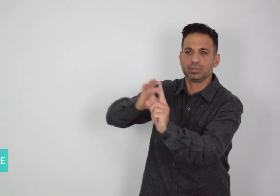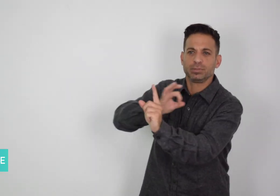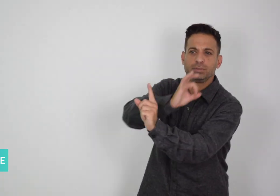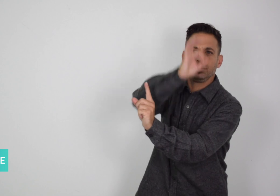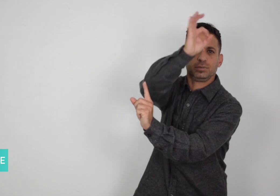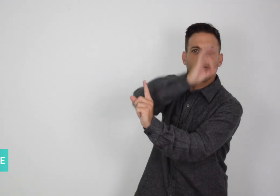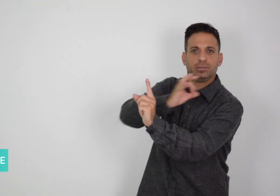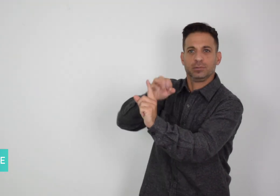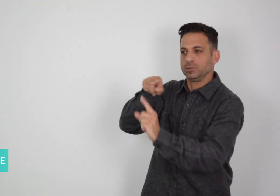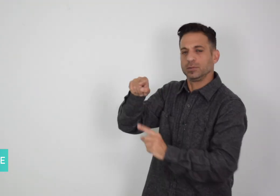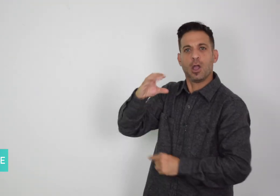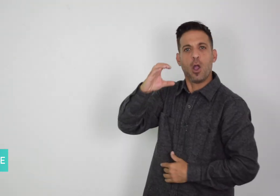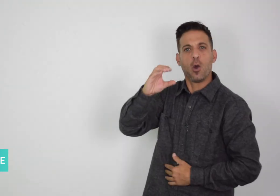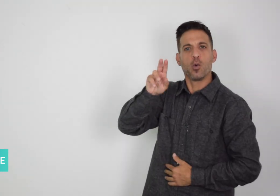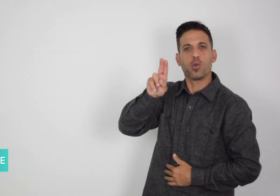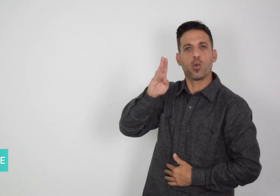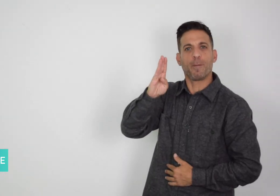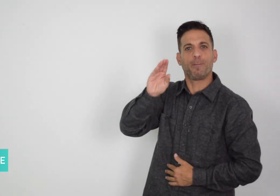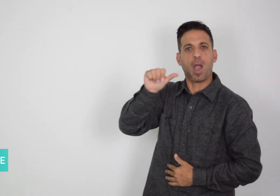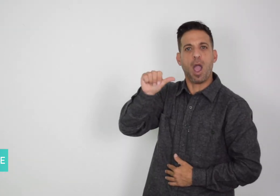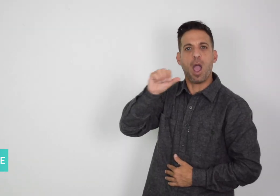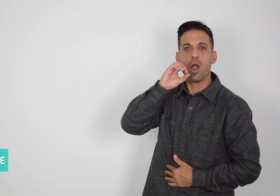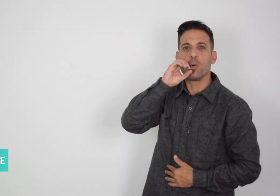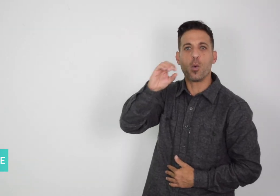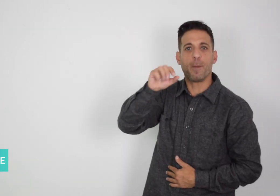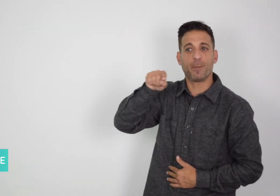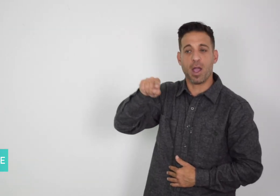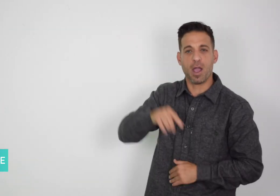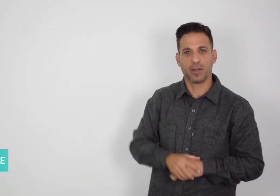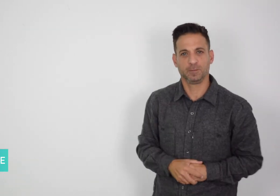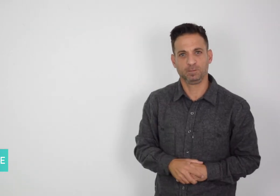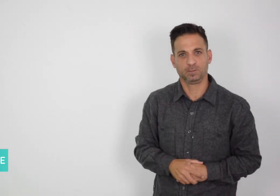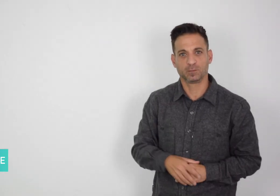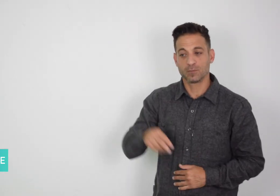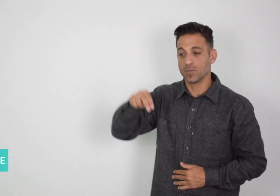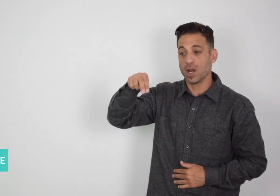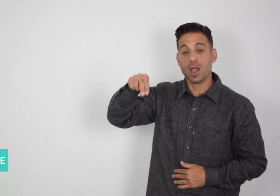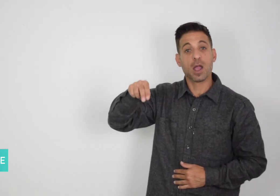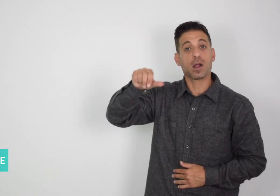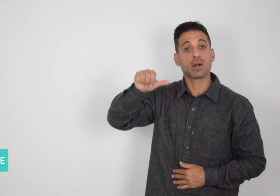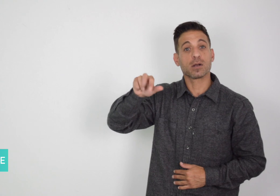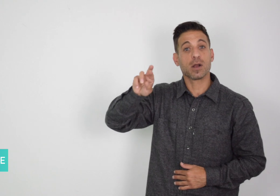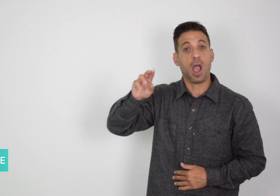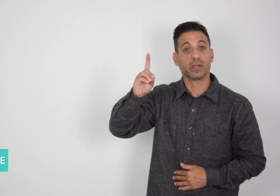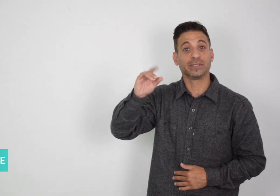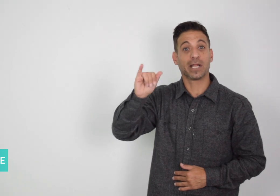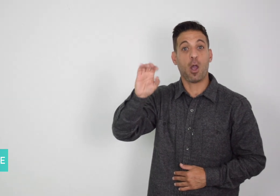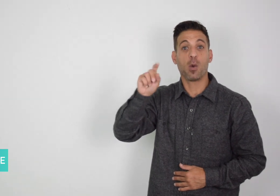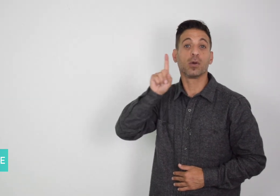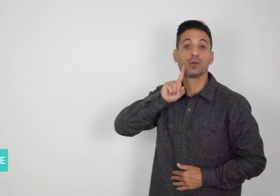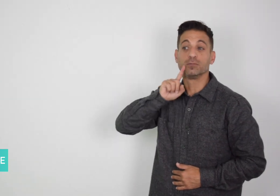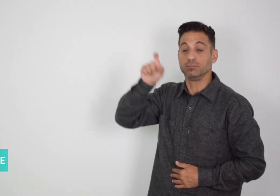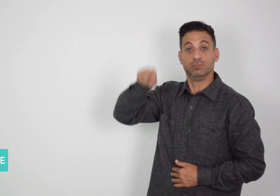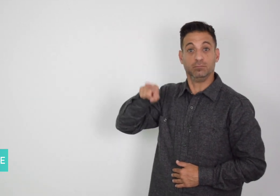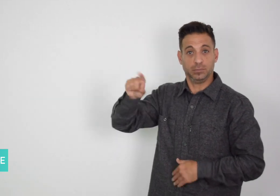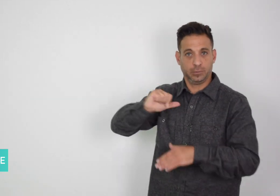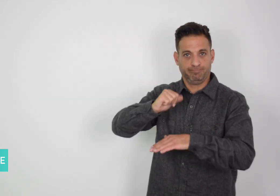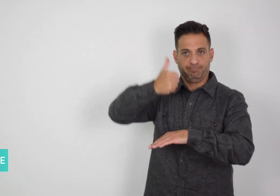near Cuba. Nardolillo is the founder of “Off The Grid Missions”,